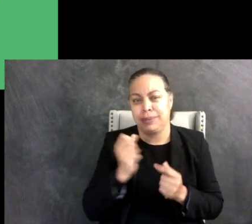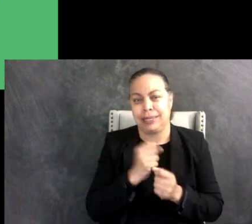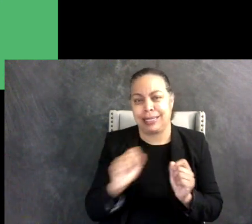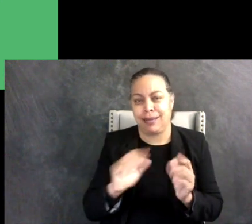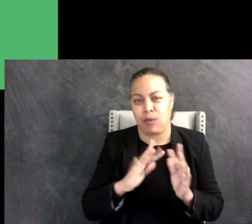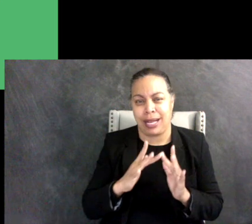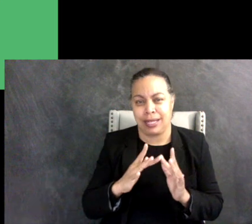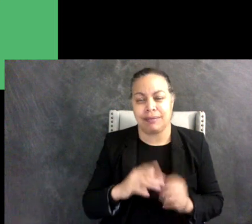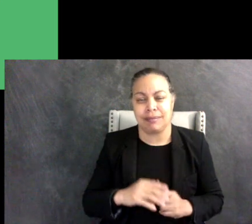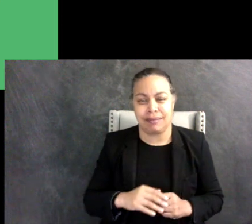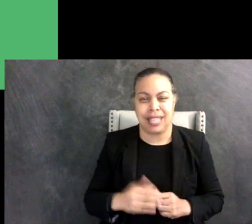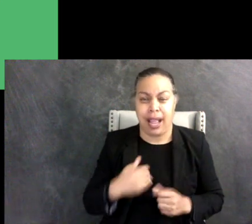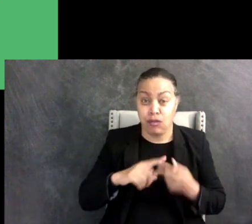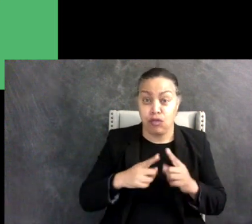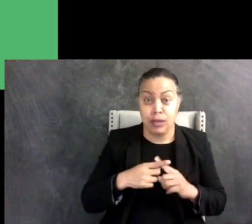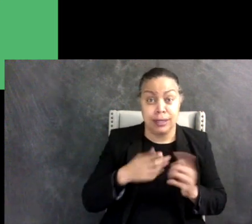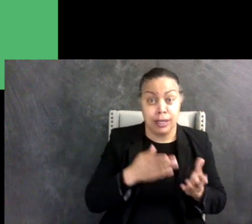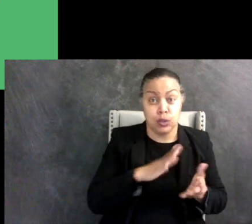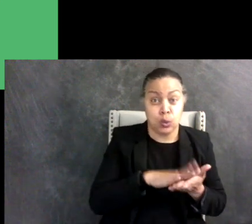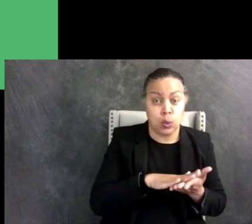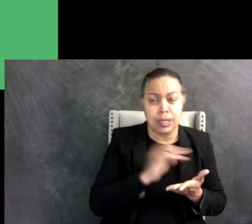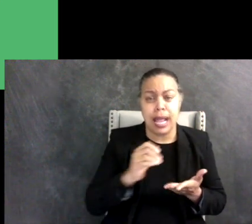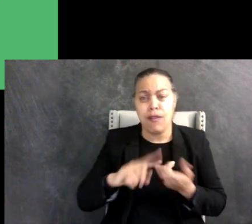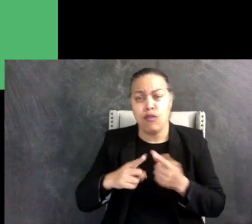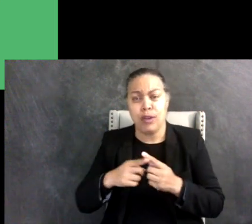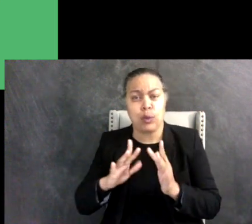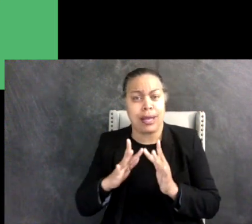school but I have made friends online who share interests with me, I'm really into this computer